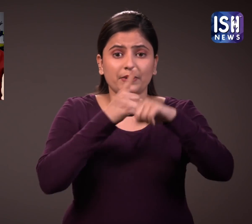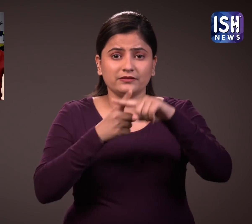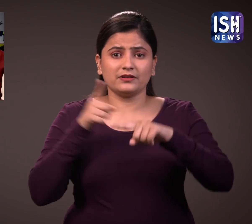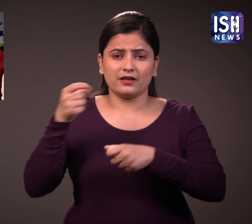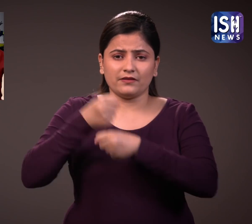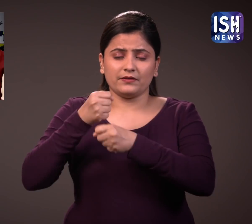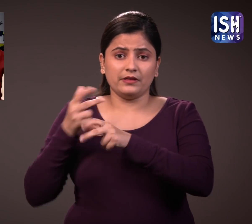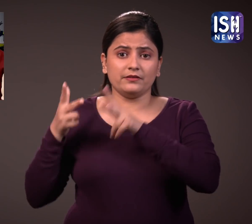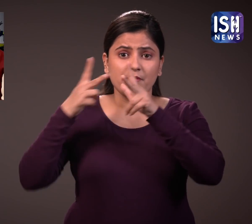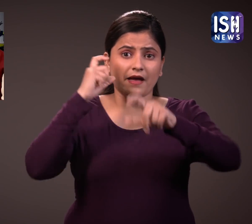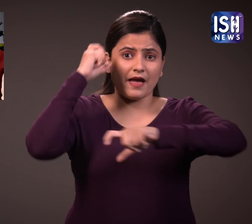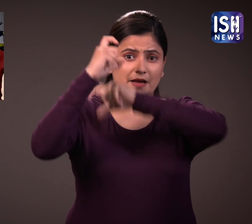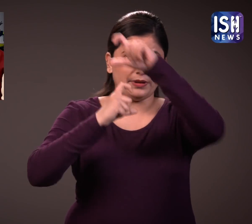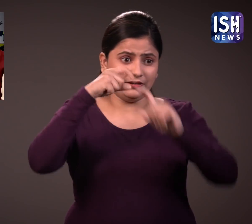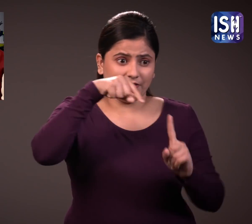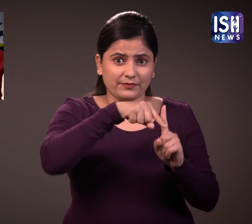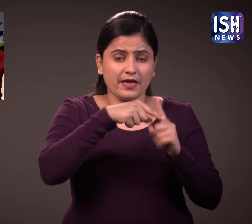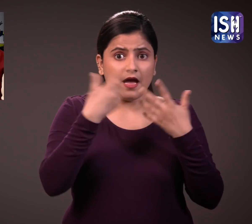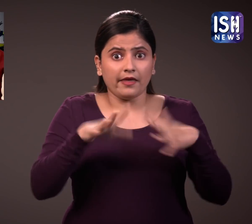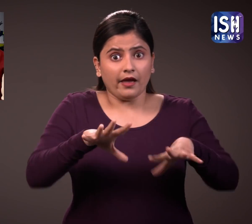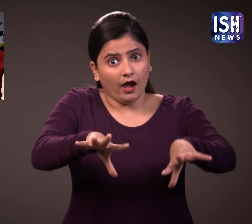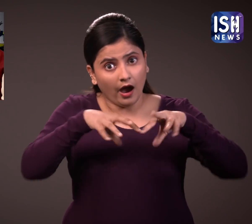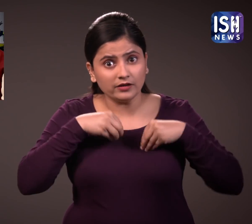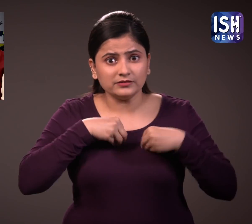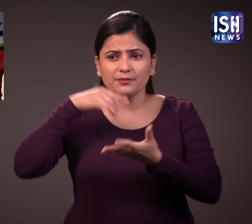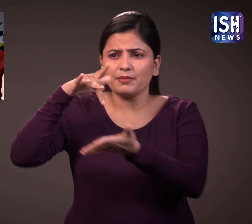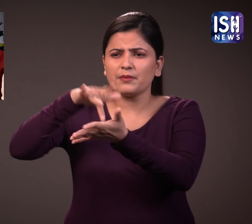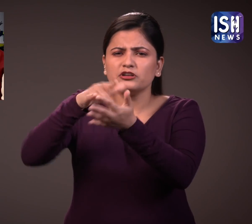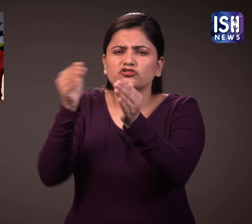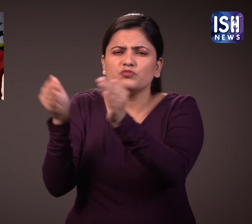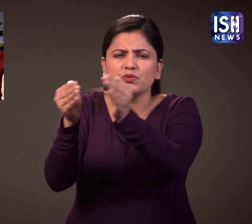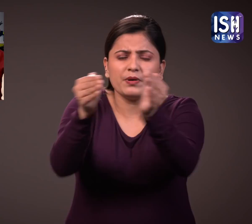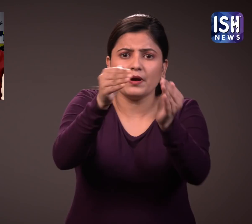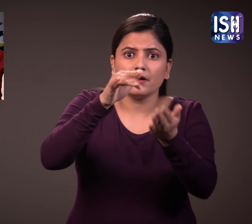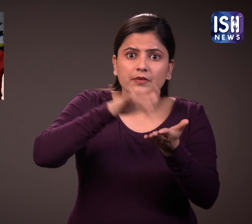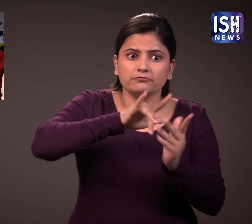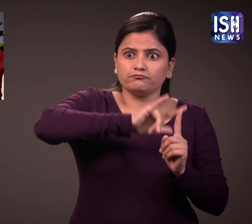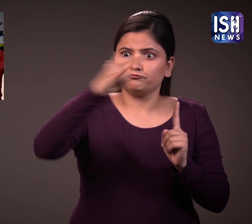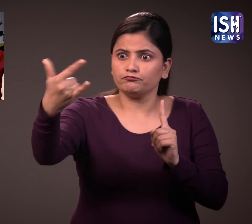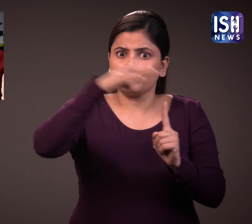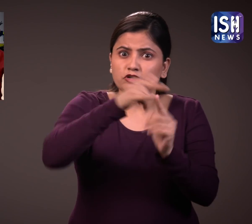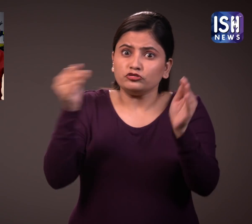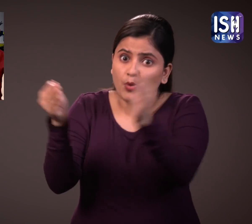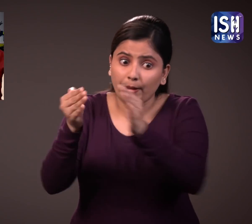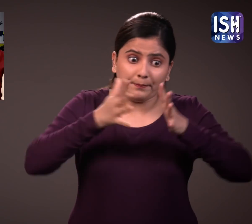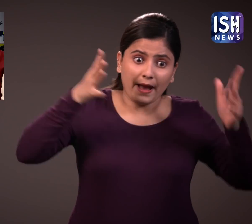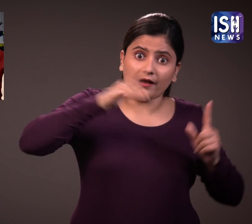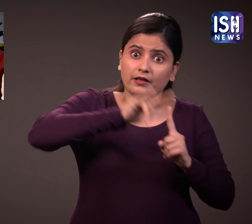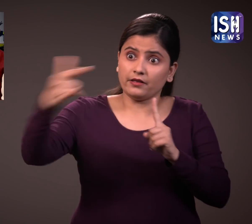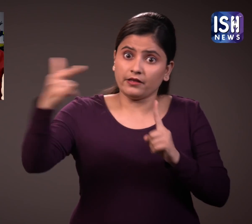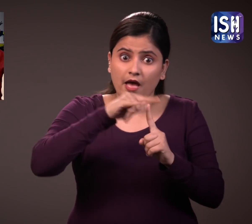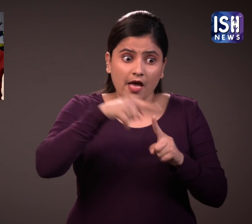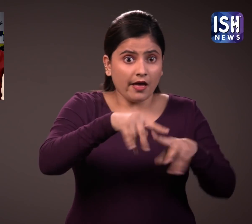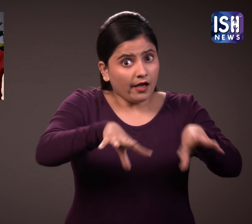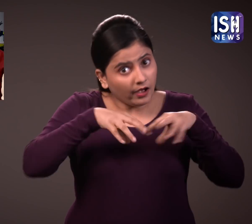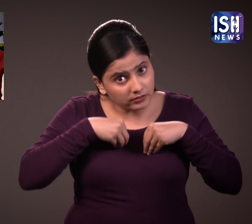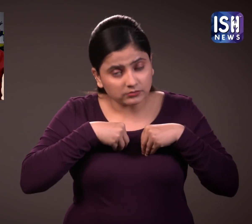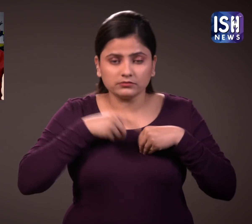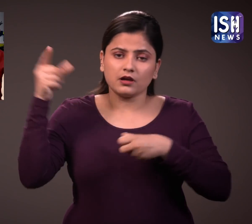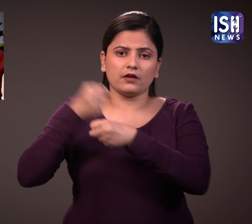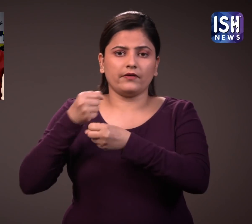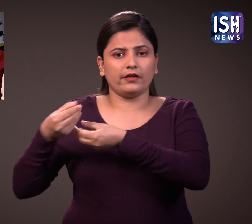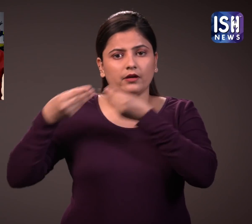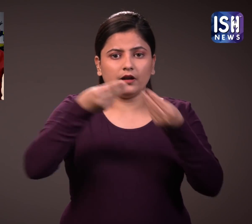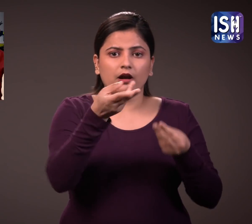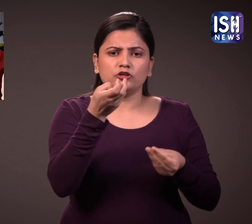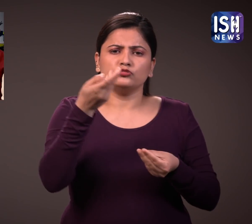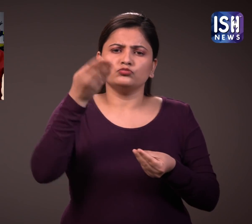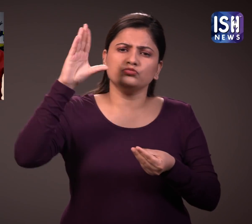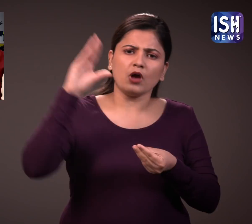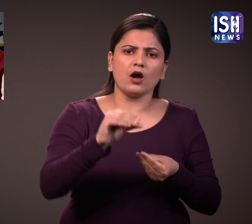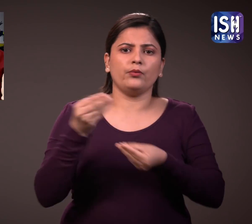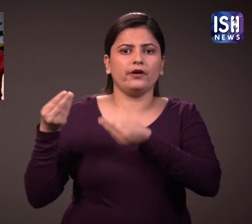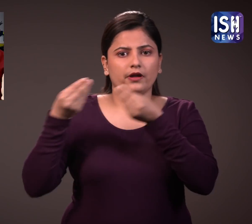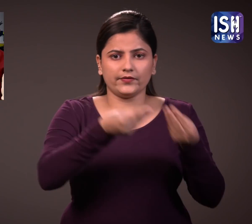The government gives a subsidy per seat to air carriers to connect small towns and cities.